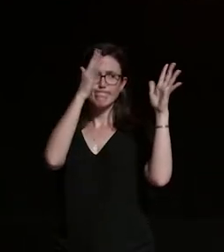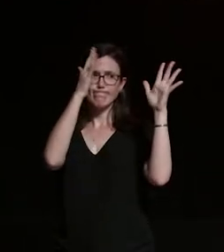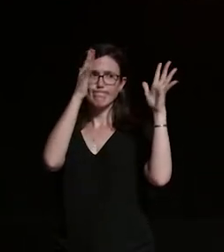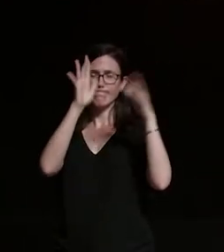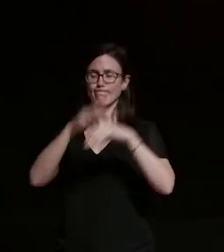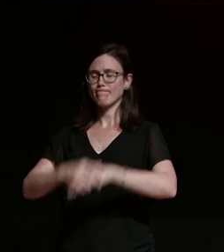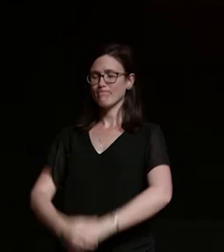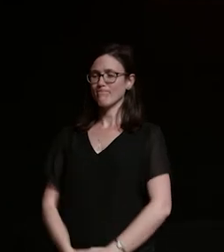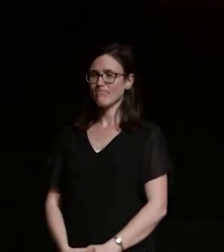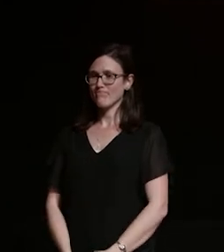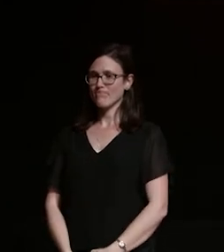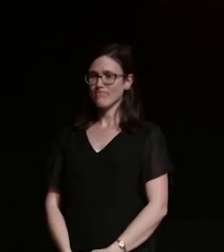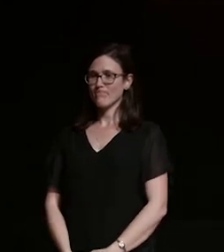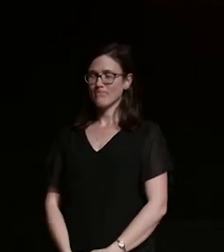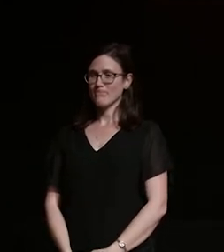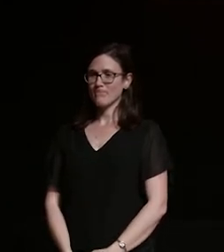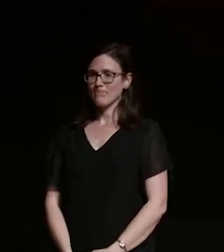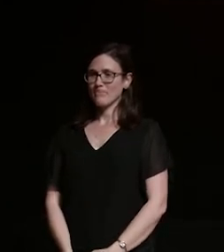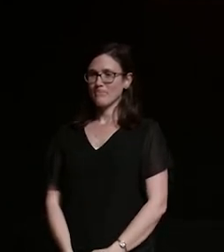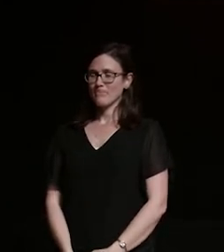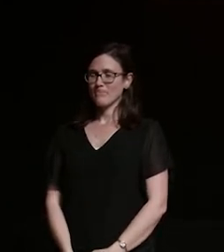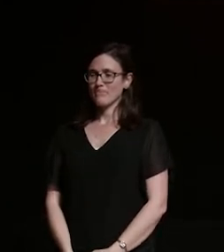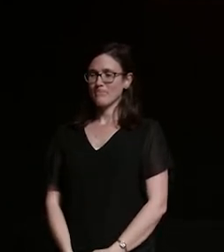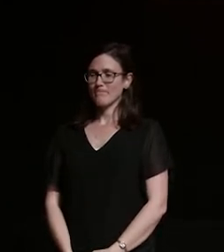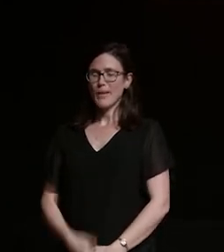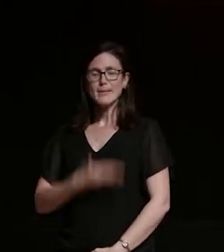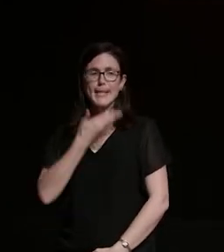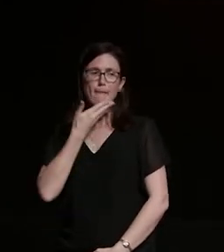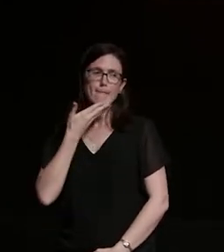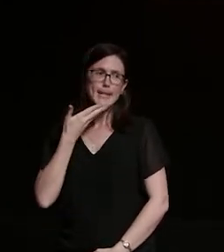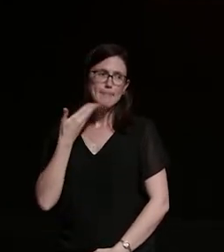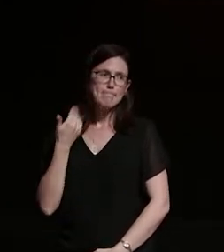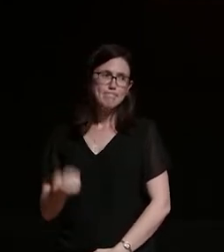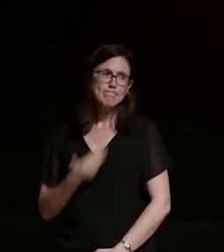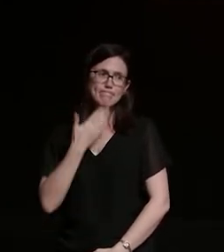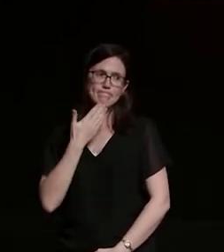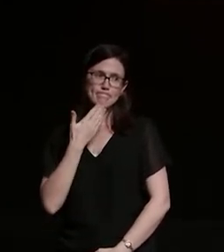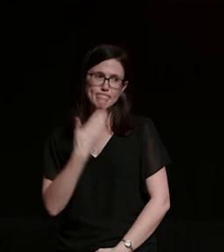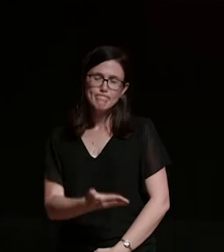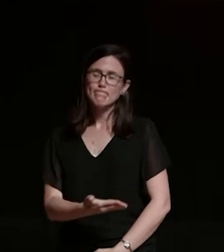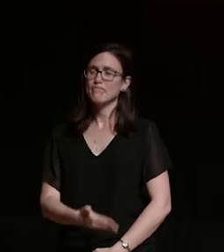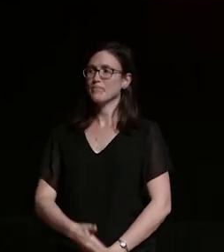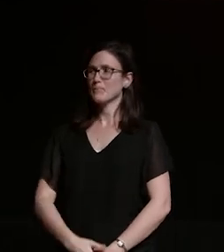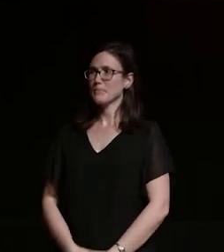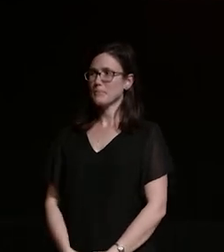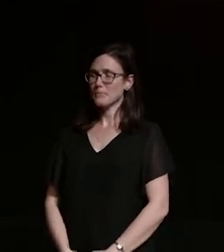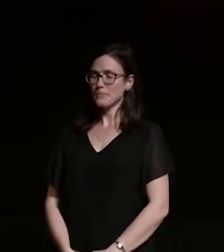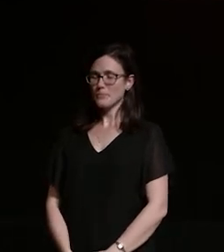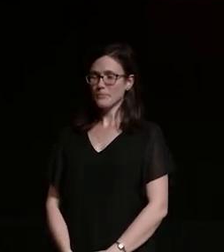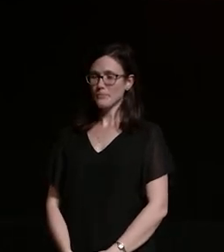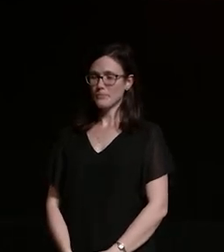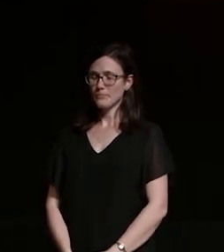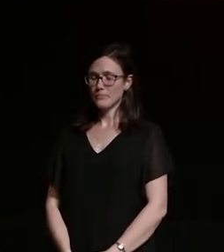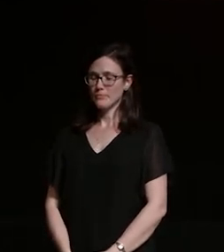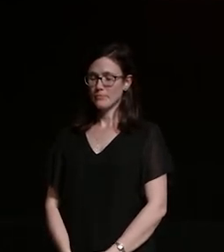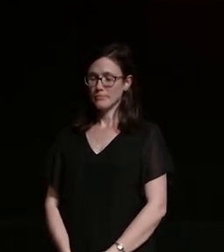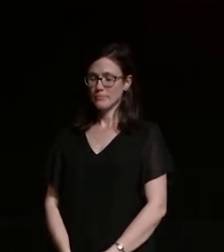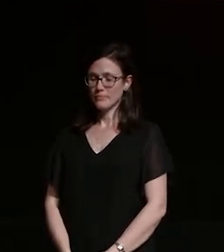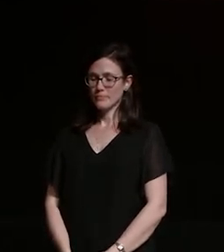oh that was lovely that was lovely thank you jordan um yeah that that makes me think of my